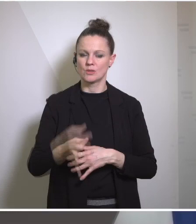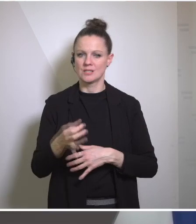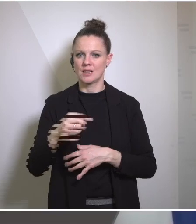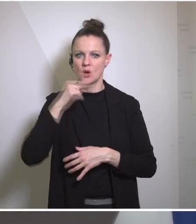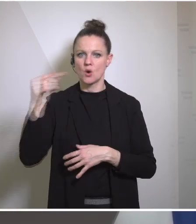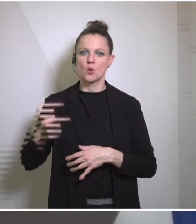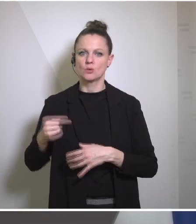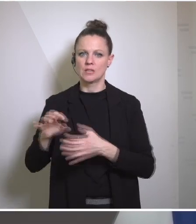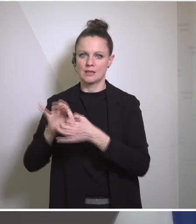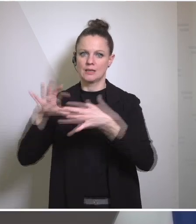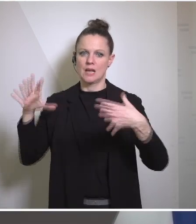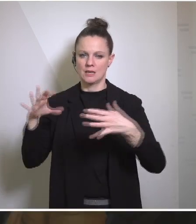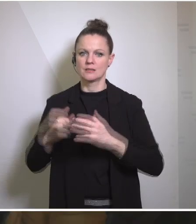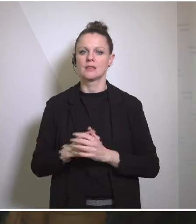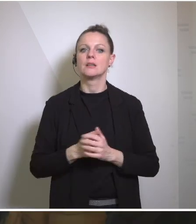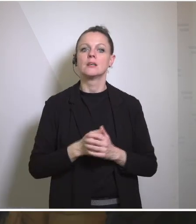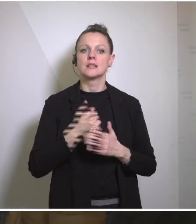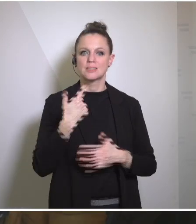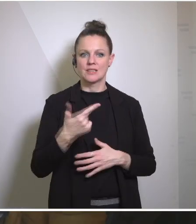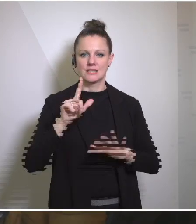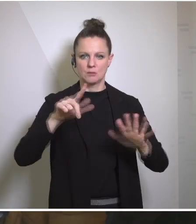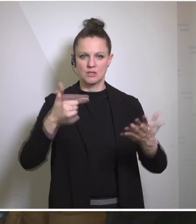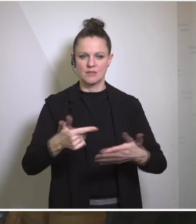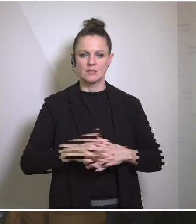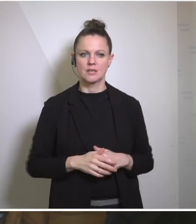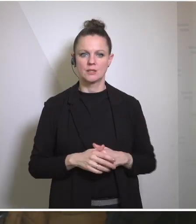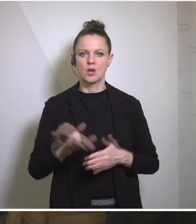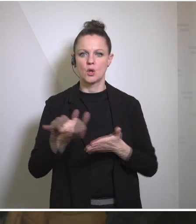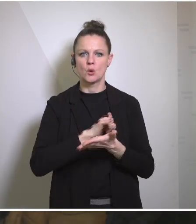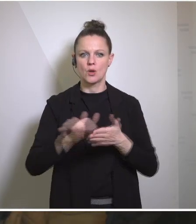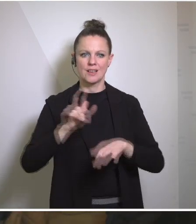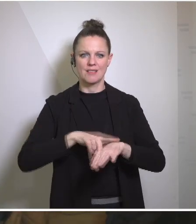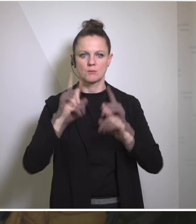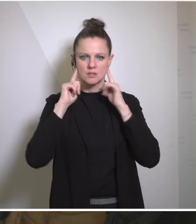Speaker: Thank you. And there is one last question, the New York Times. Mr. Crawley, please.